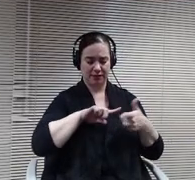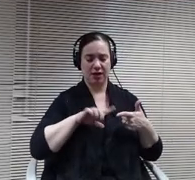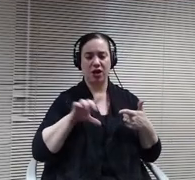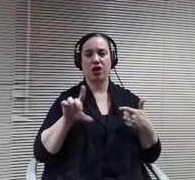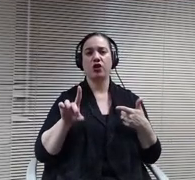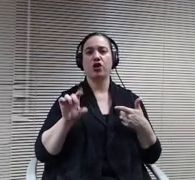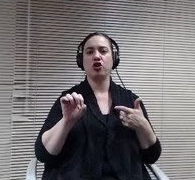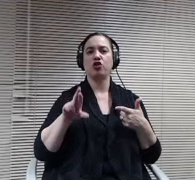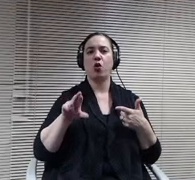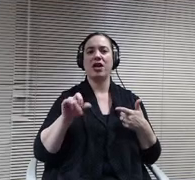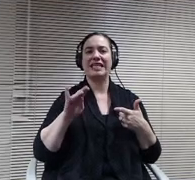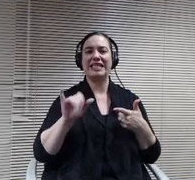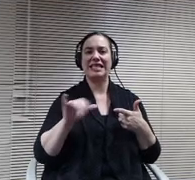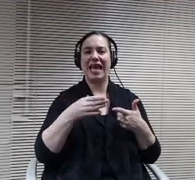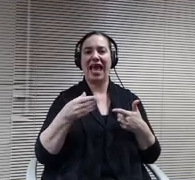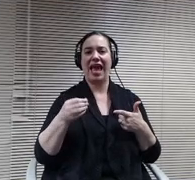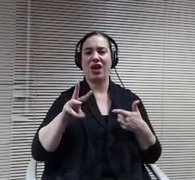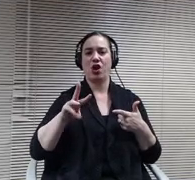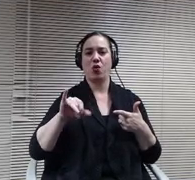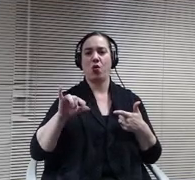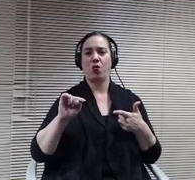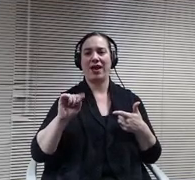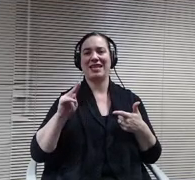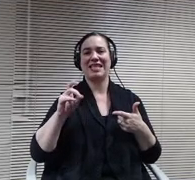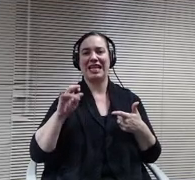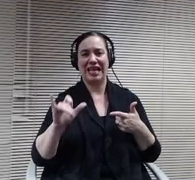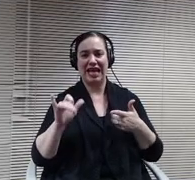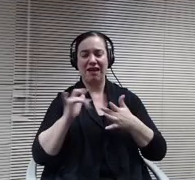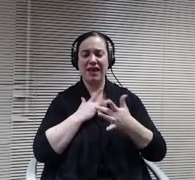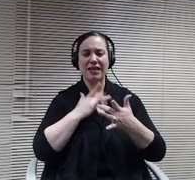with bonds and so forth. Radwick Rose, Rozak, and Maloney.